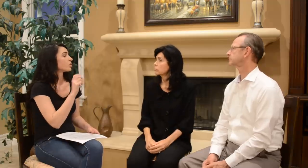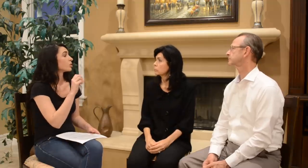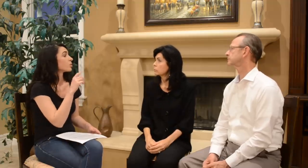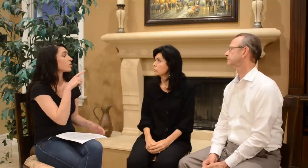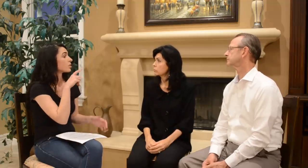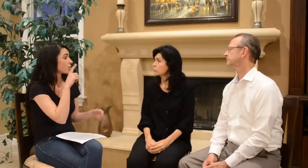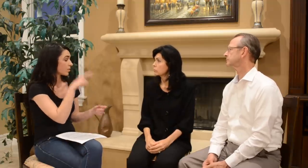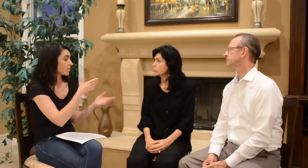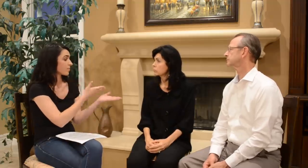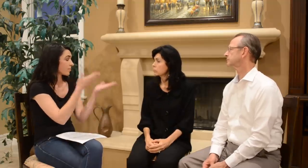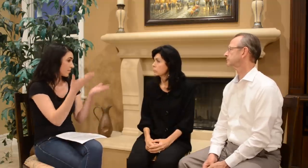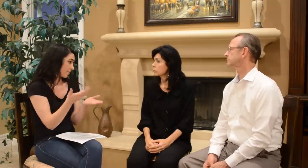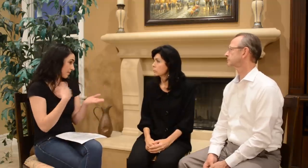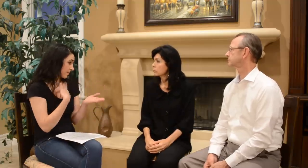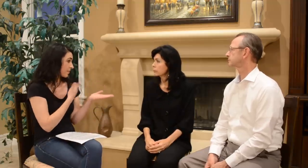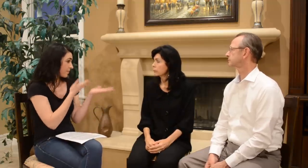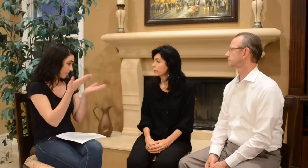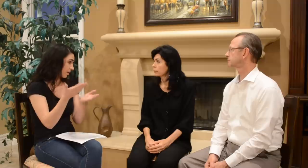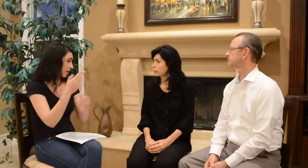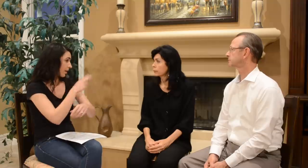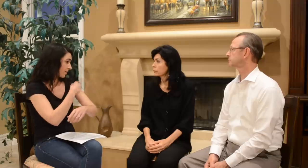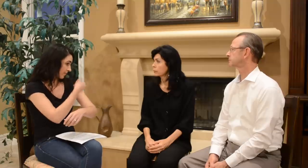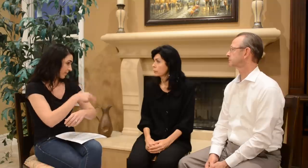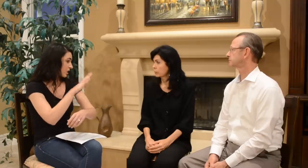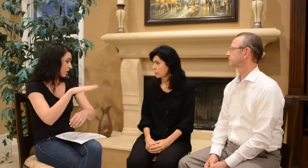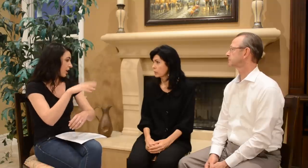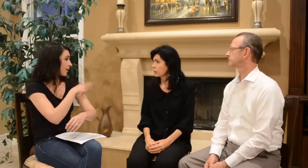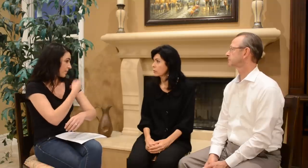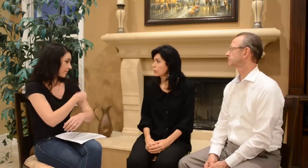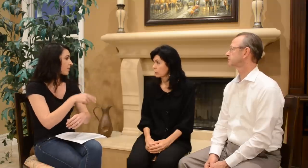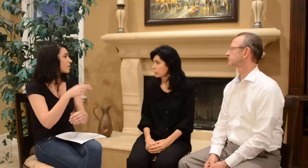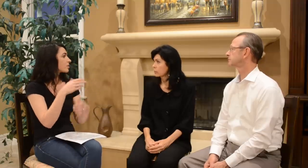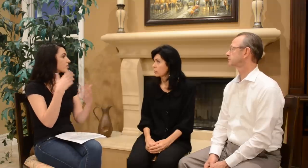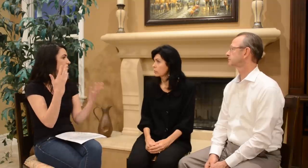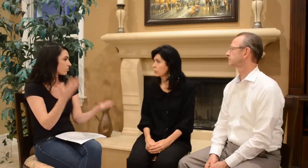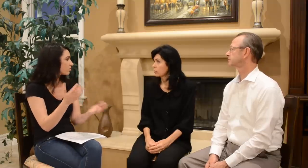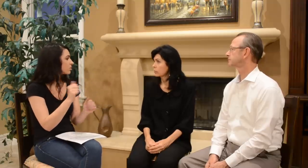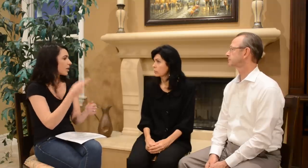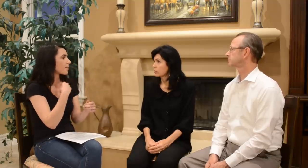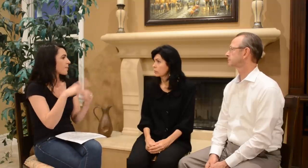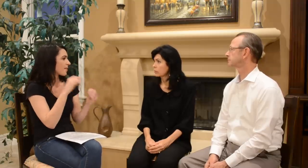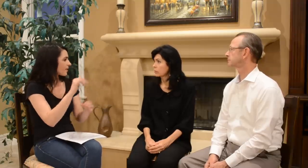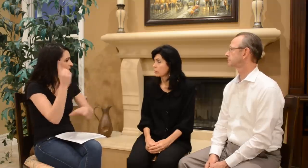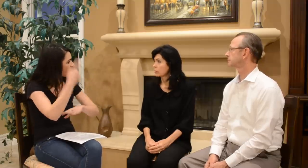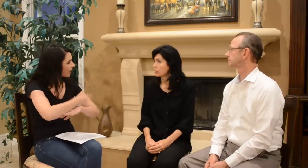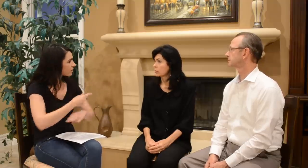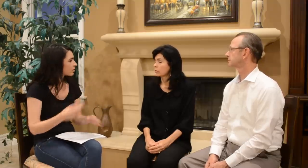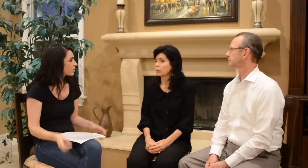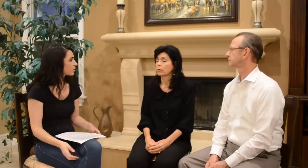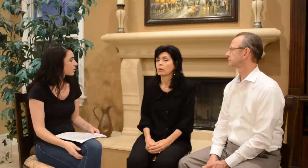Ok, so… you brought me to the hospital, Children’s Hospital… can you tell me about that day?